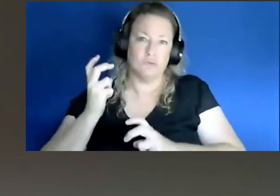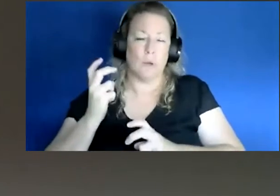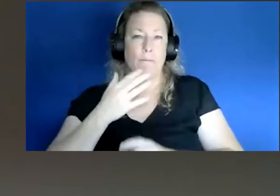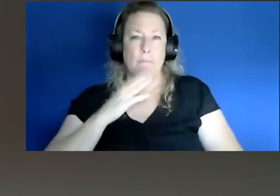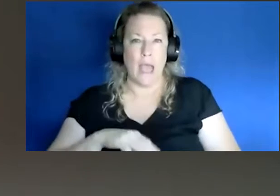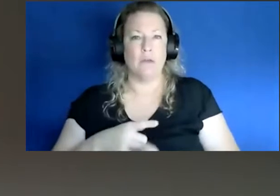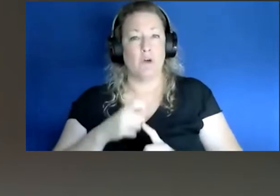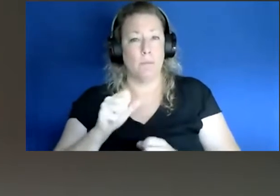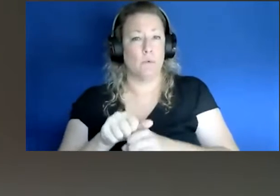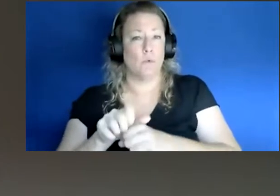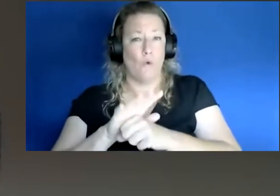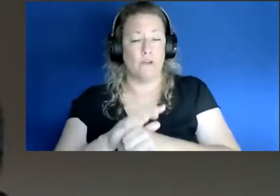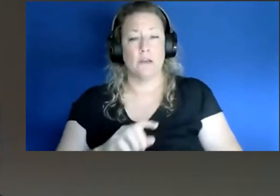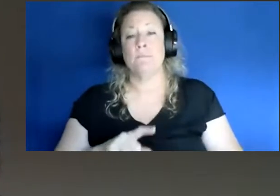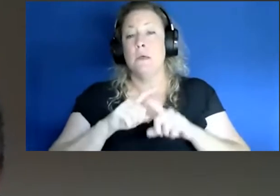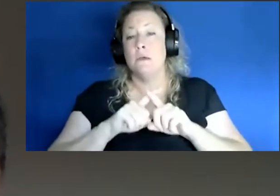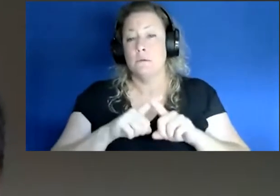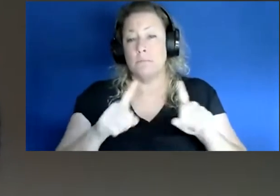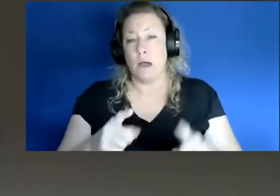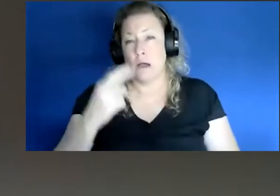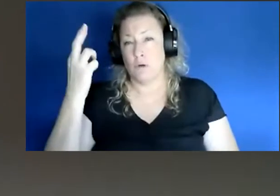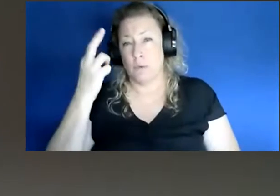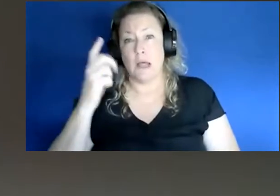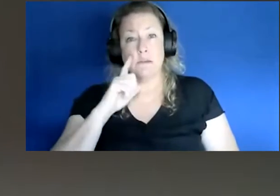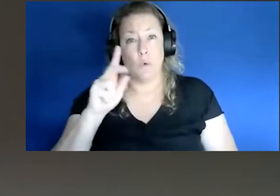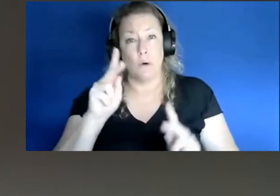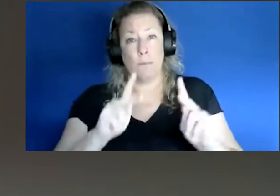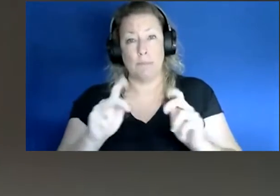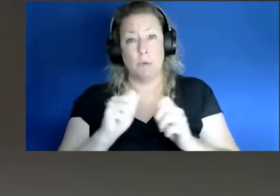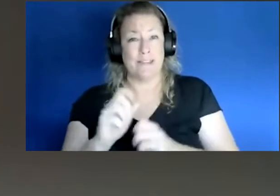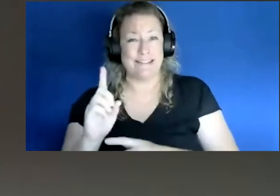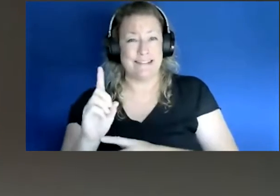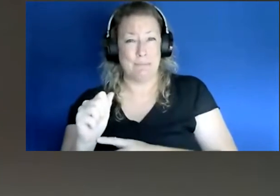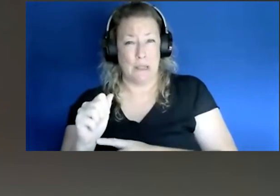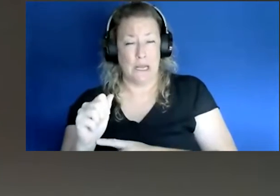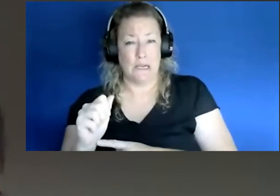One thing though we do realize that specifically for people with with disabilities is that they